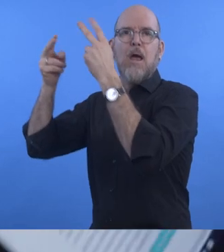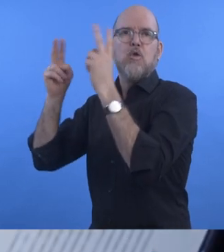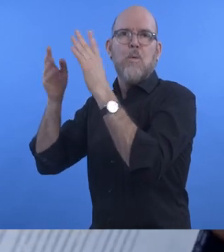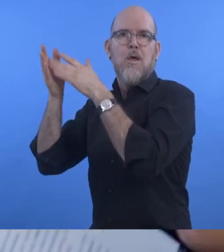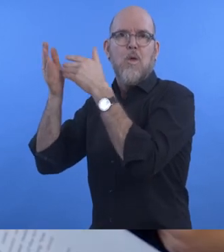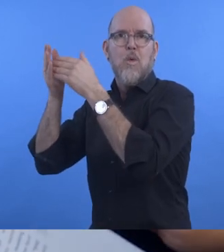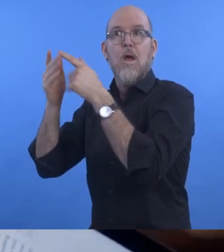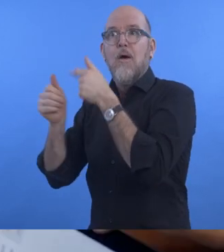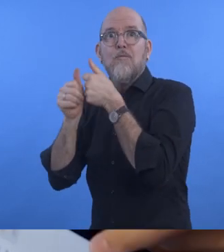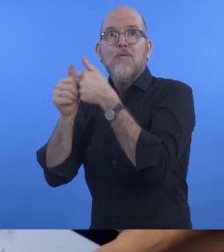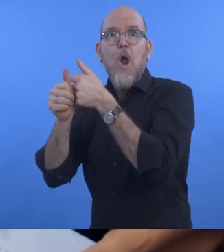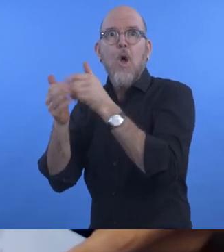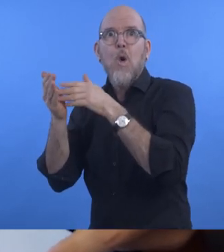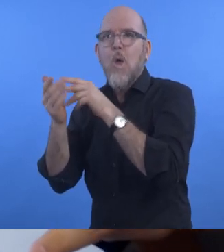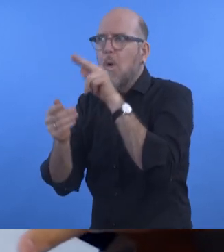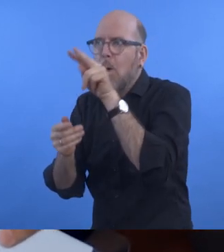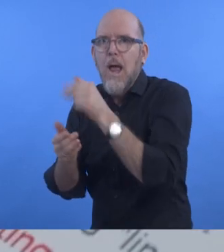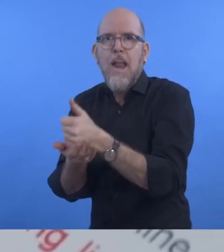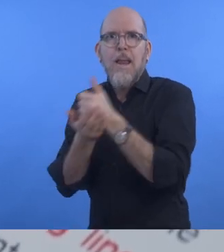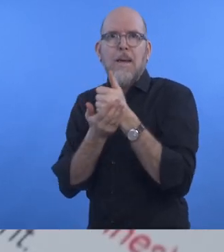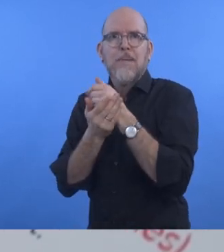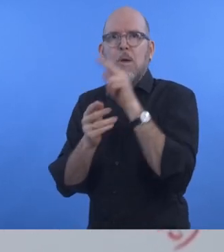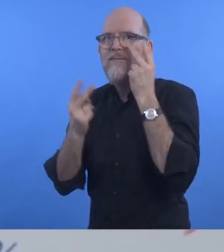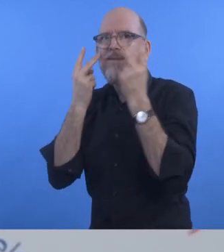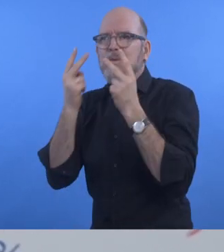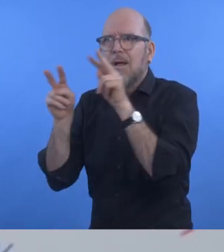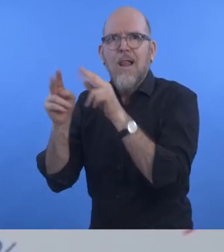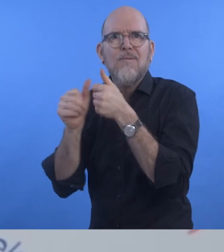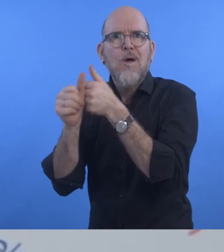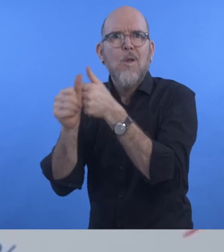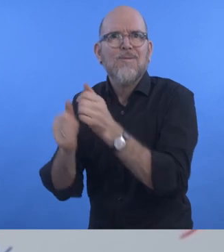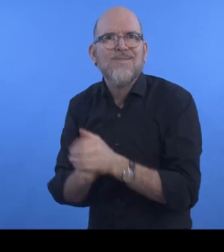with the same colour. This continuity supports visual tracking.